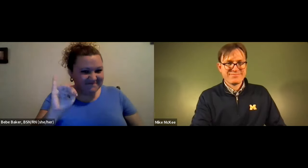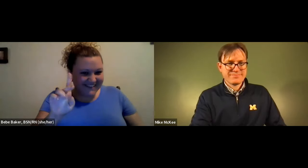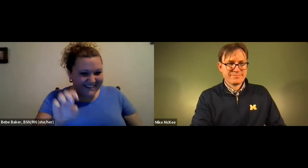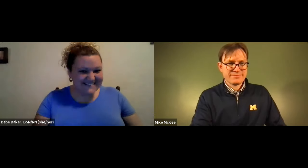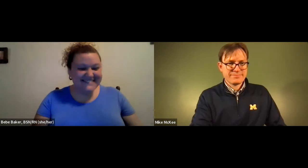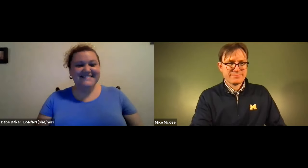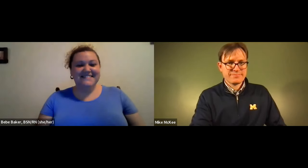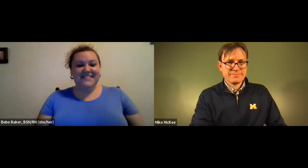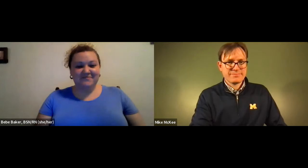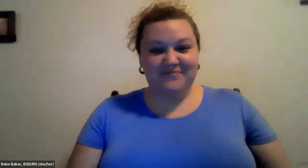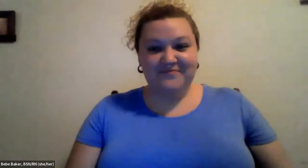Cristine Saunders: Great Thank you Dr mckee.